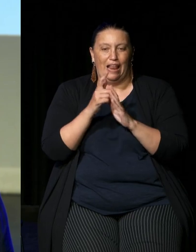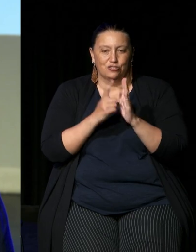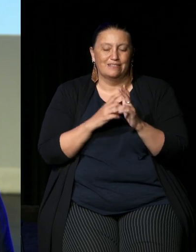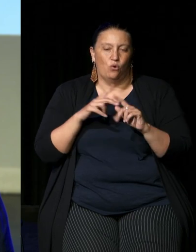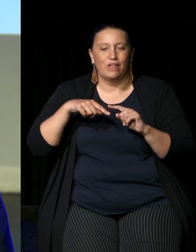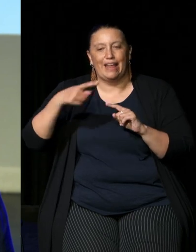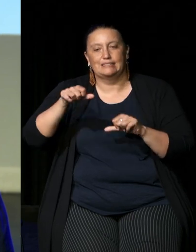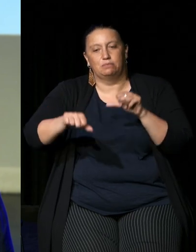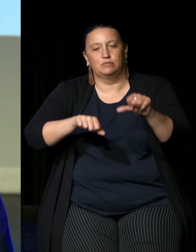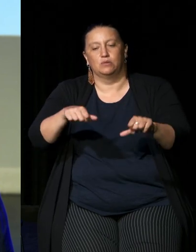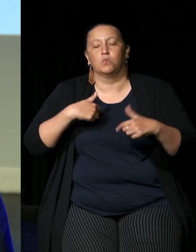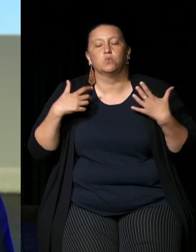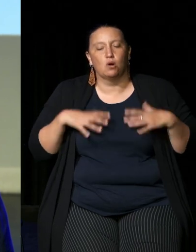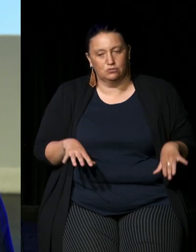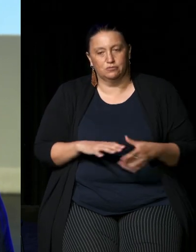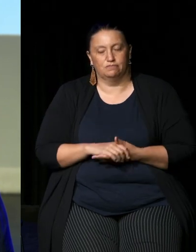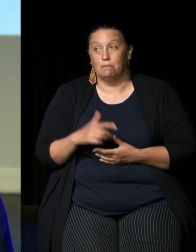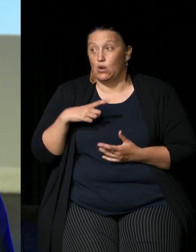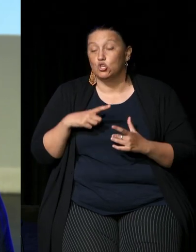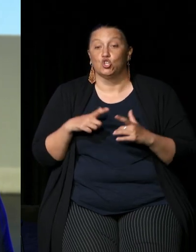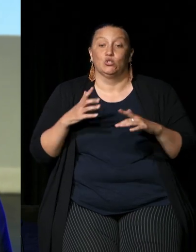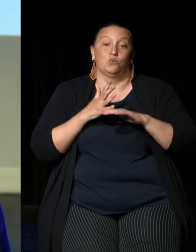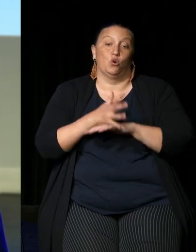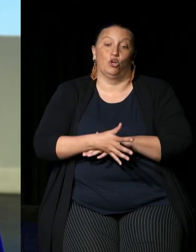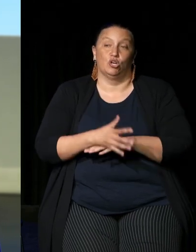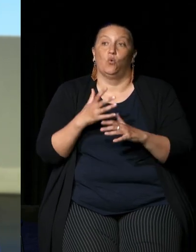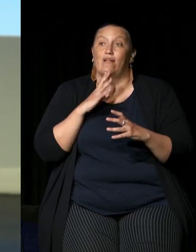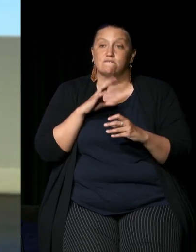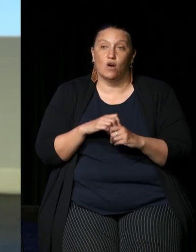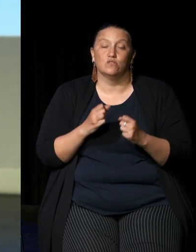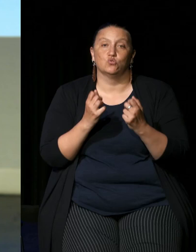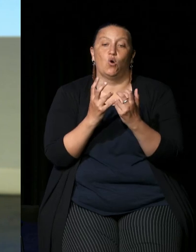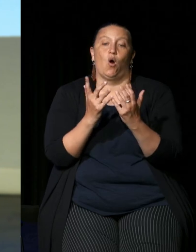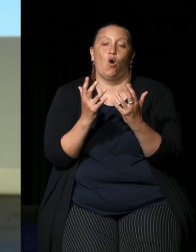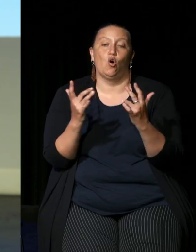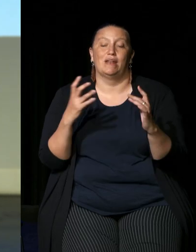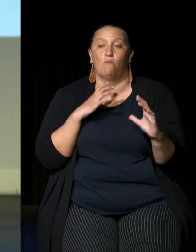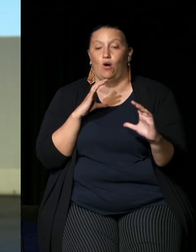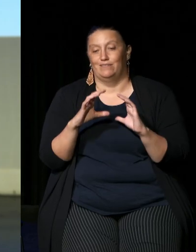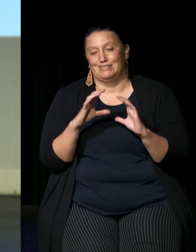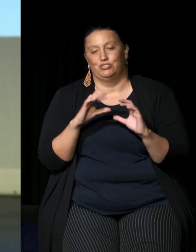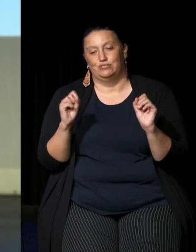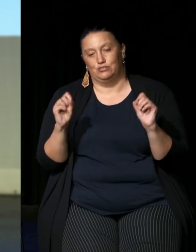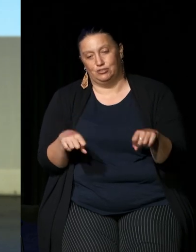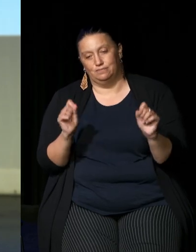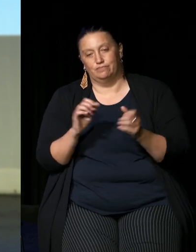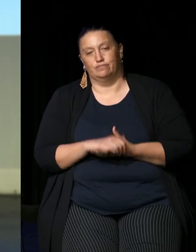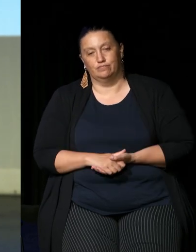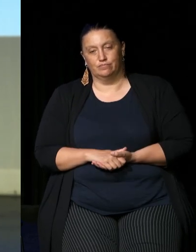because it will be a huge amount of work and involve a lot more conversations so that it